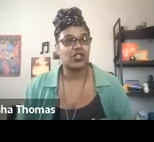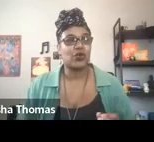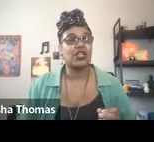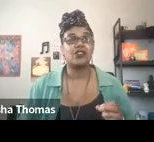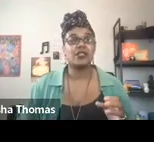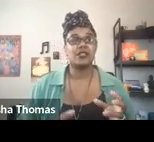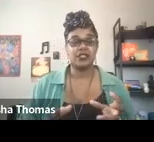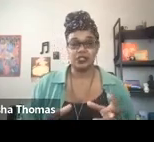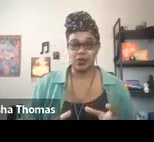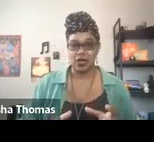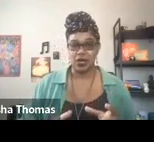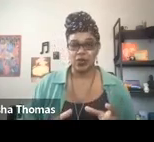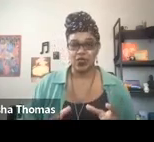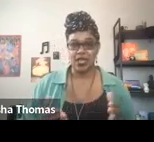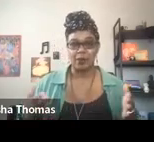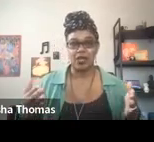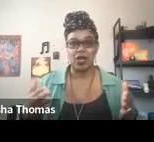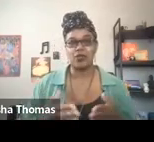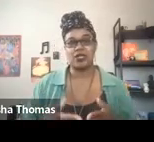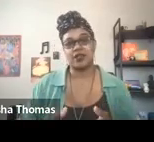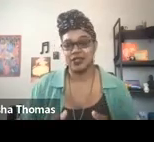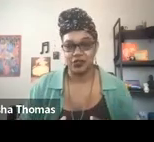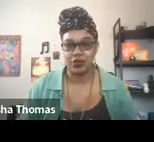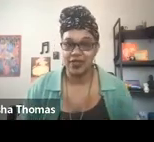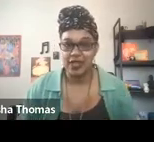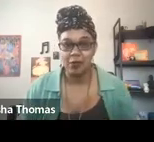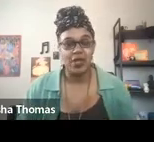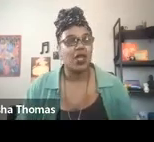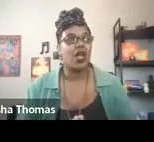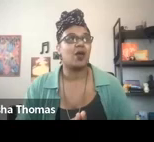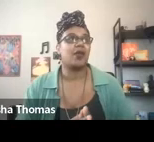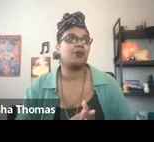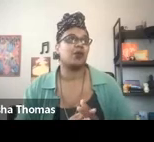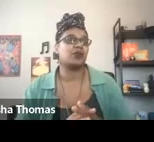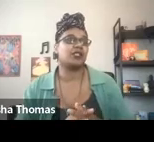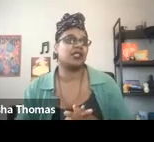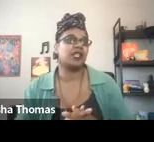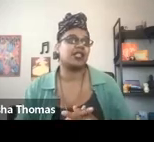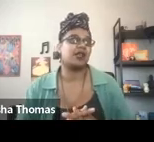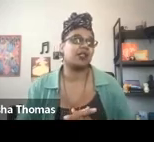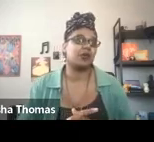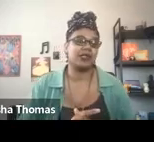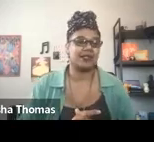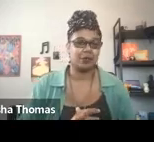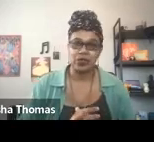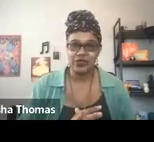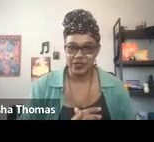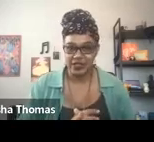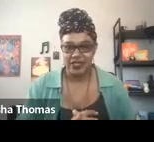So each of us still doing our own thing but honed in on a central theme. And most recently, that theme has been symbols,